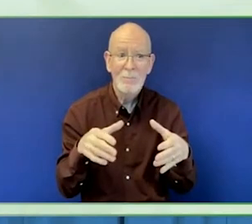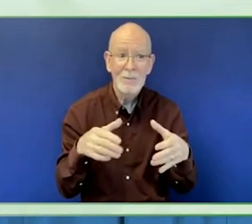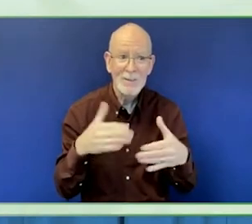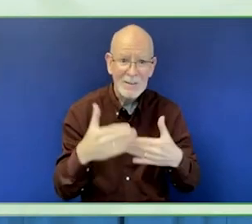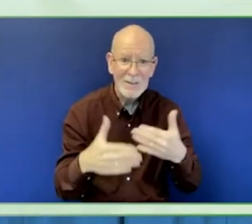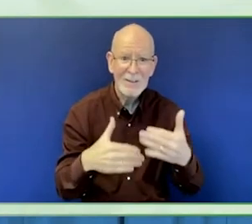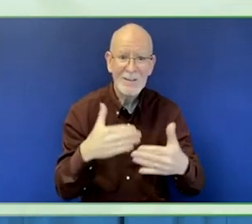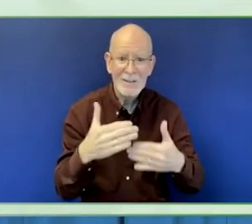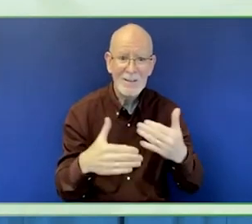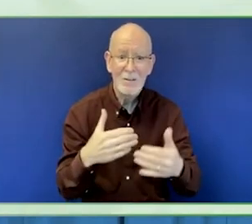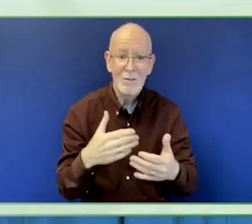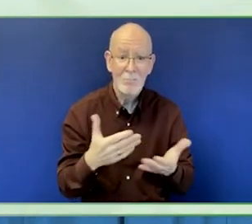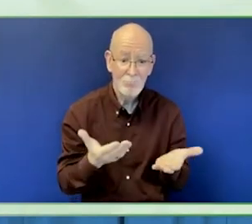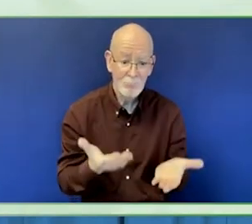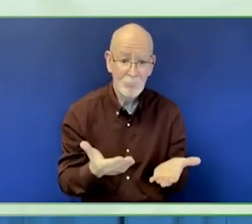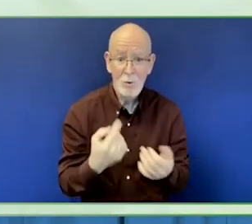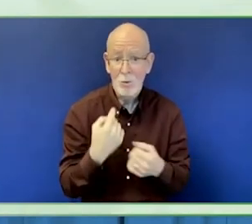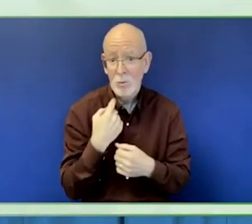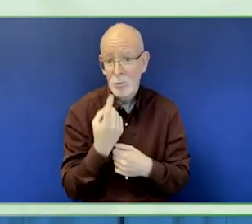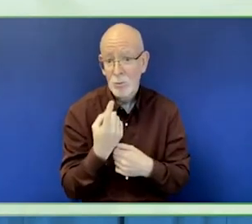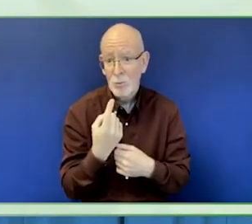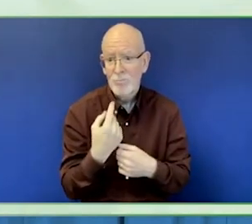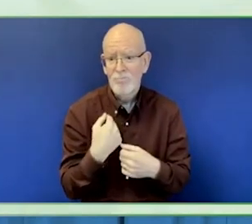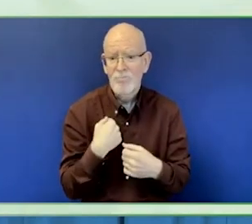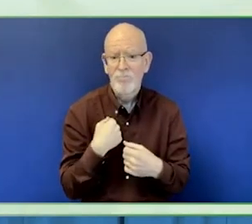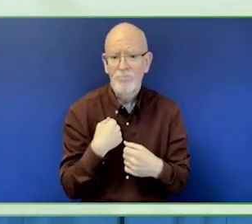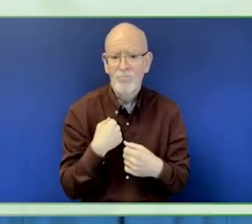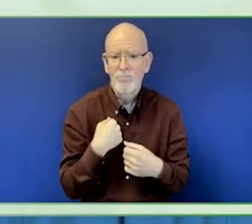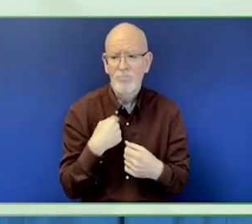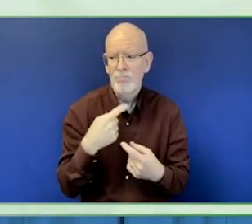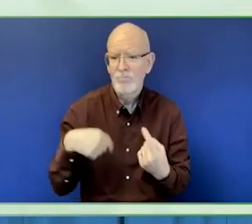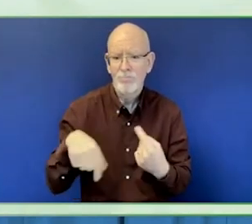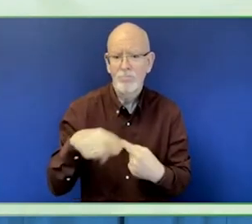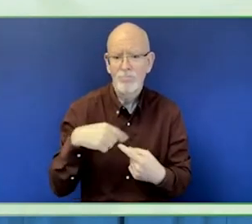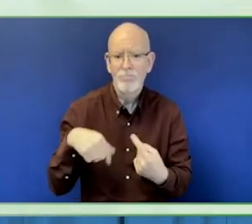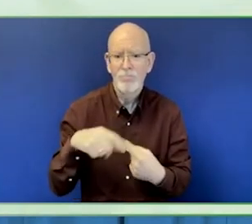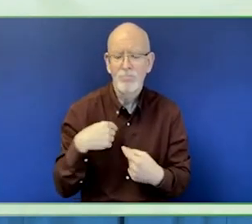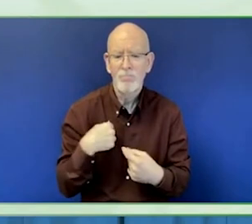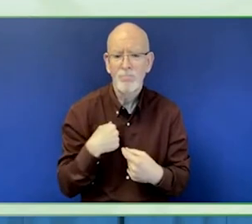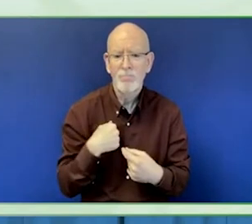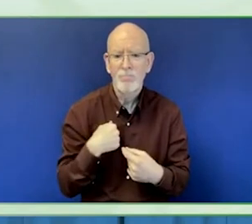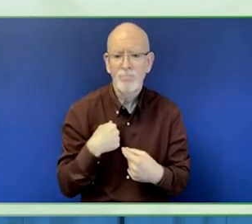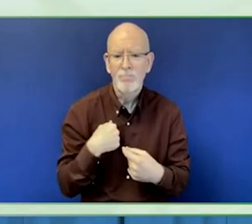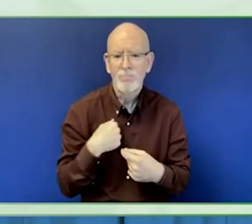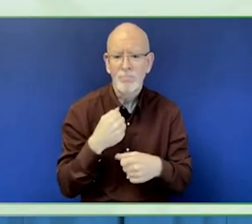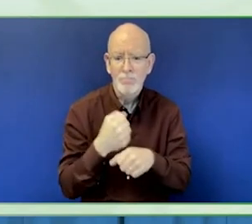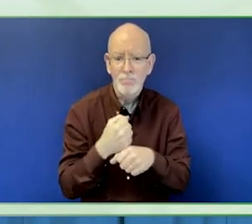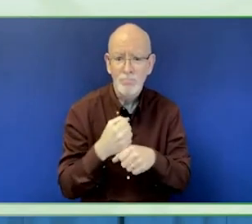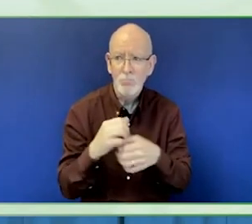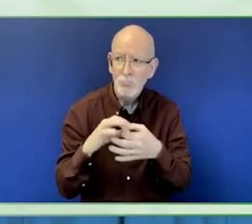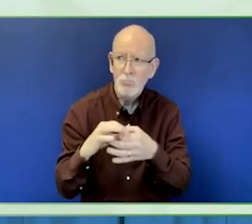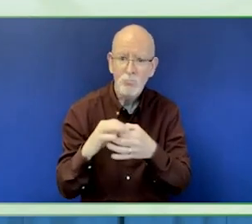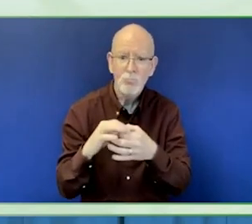experience and we will feel with our confident with the support.